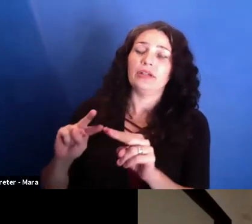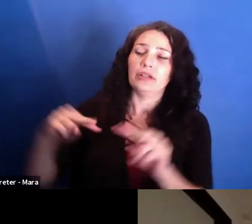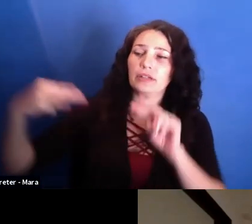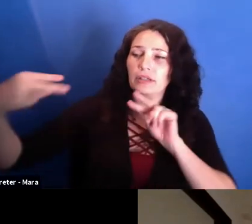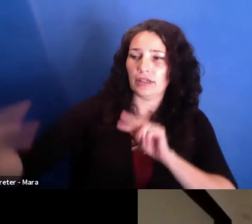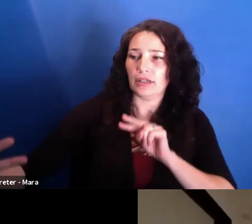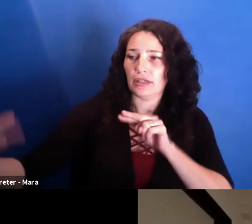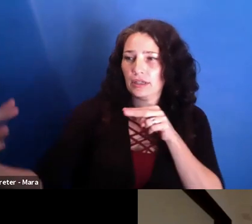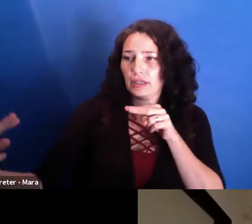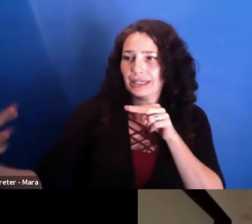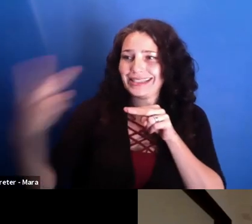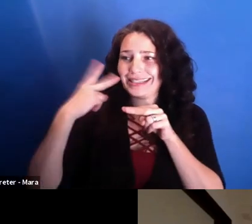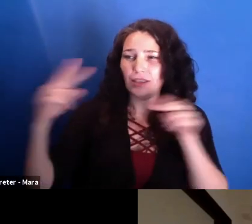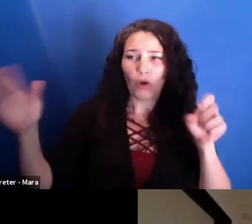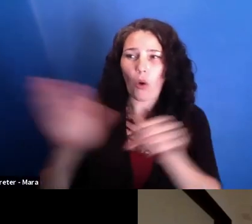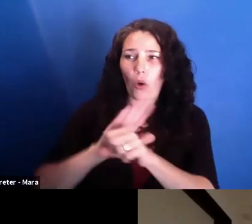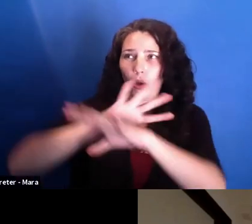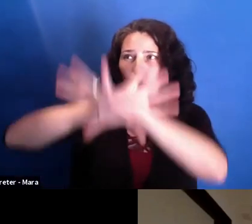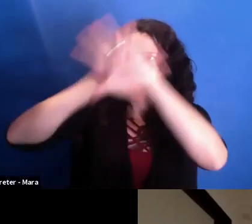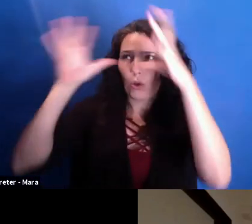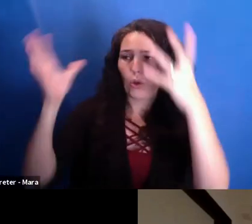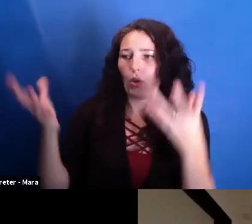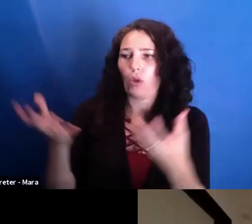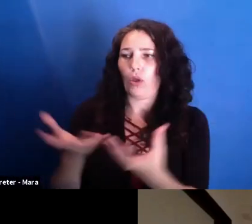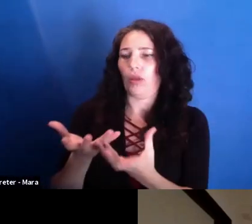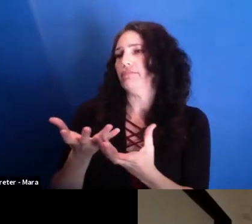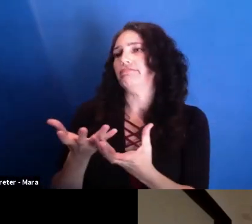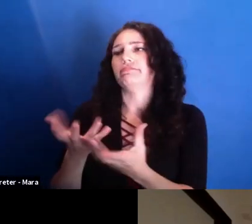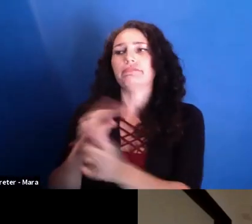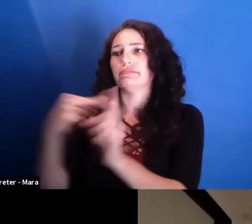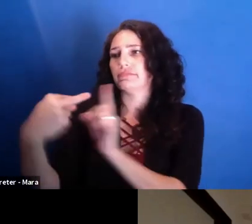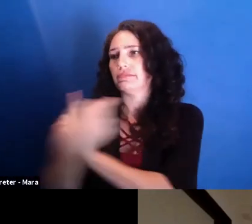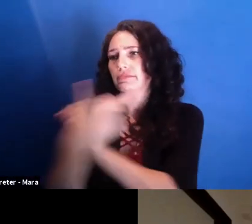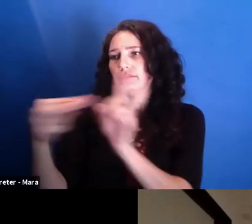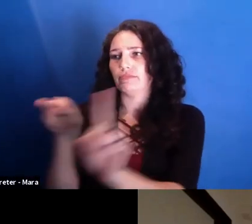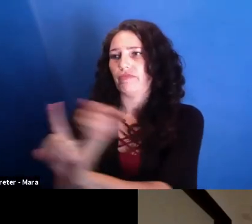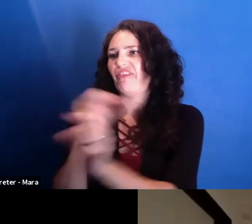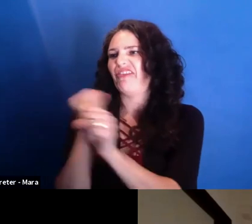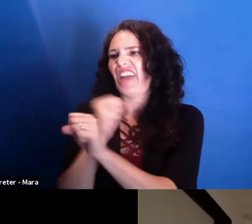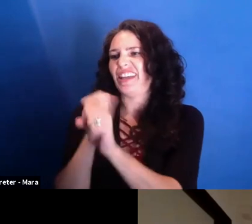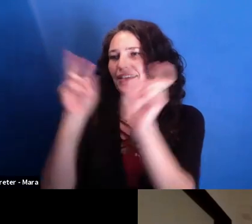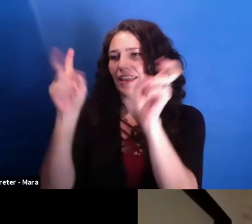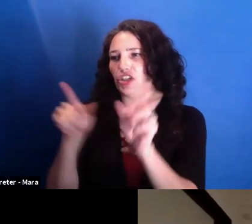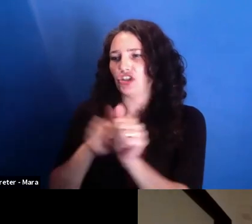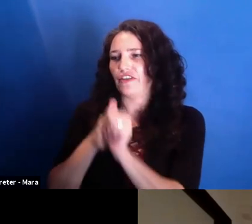the whole fight that you've been following from the other perspective.